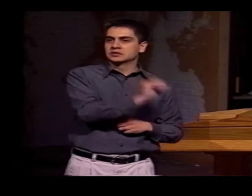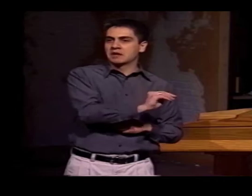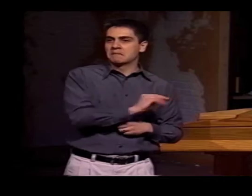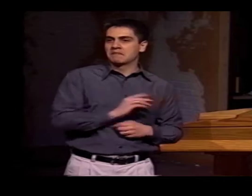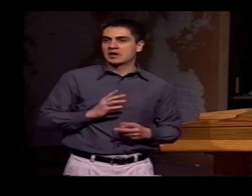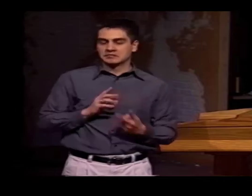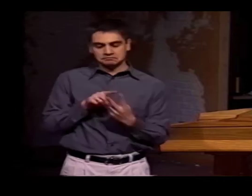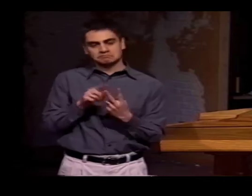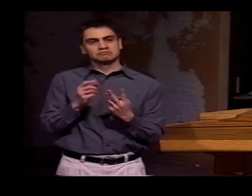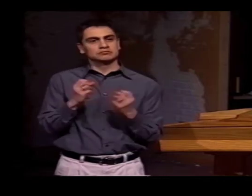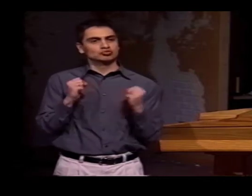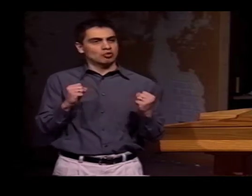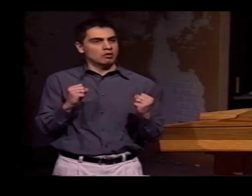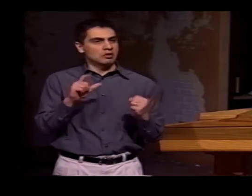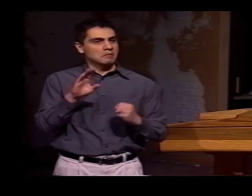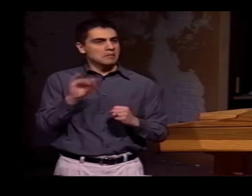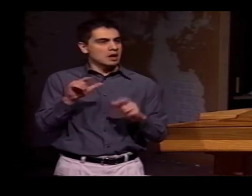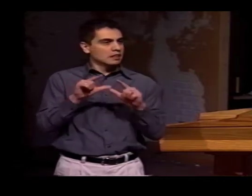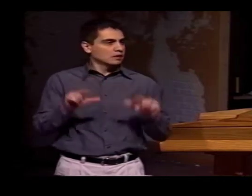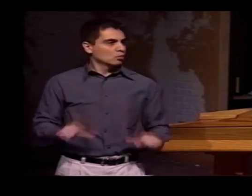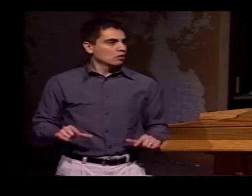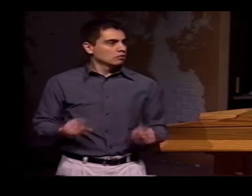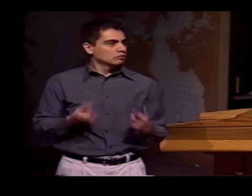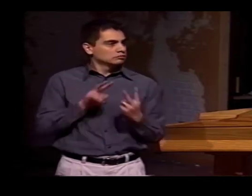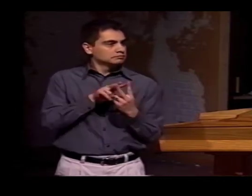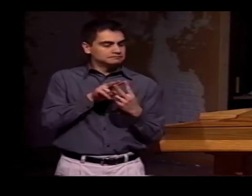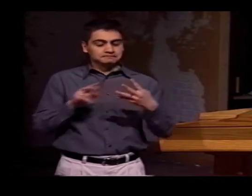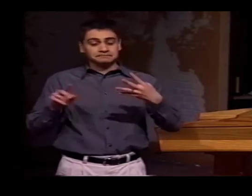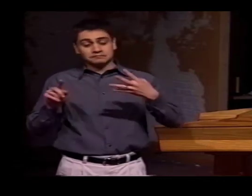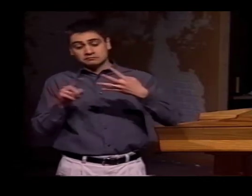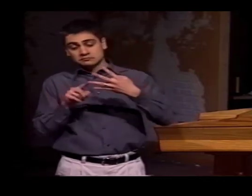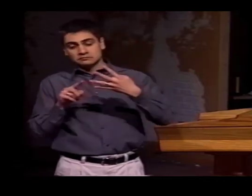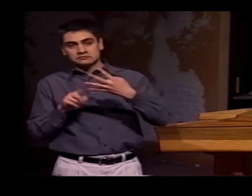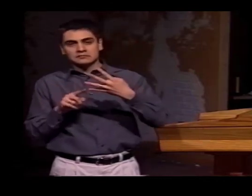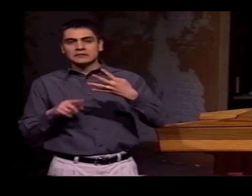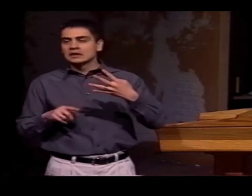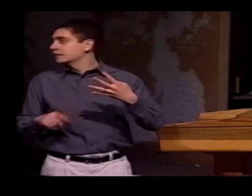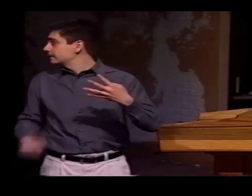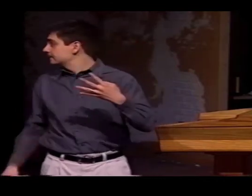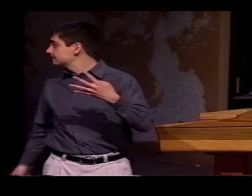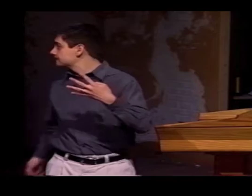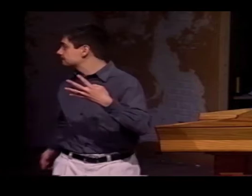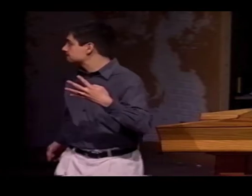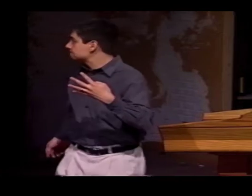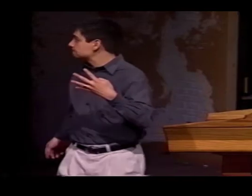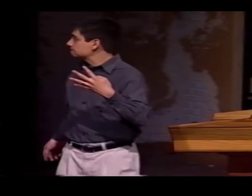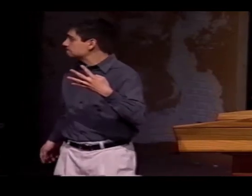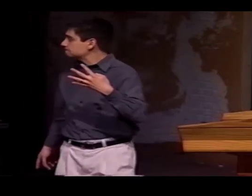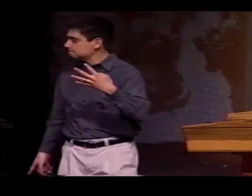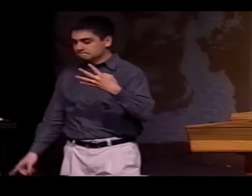WITH MEXICAN PEOPLE AND IS A VERY, VERY STRONG LSM USER. SO THOSE TWO PEOPLE WERE BILINGUAL.